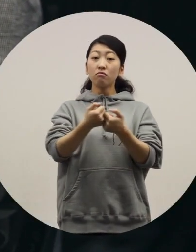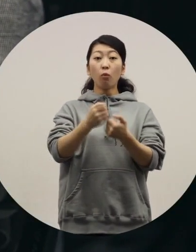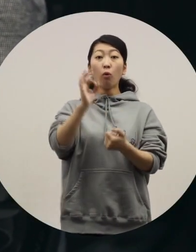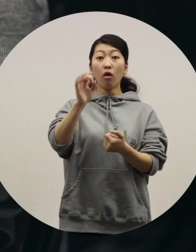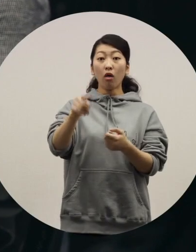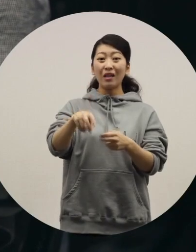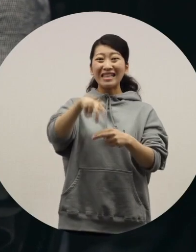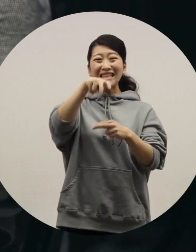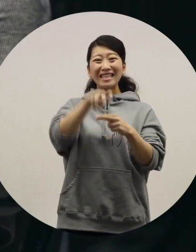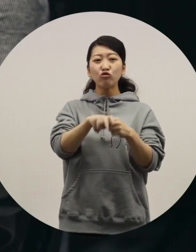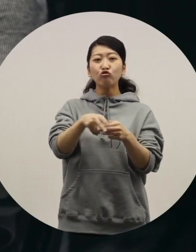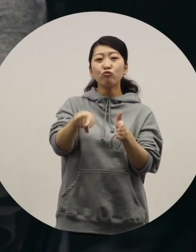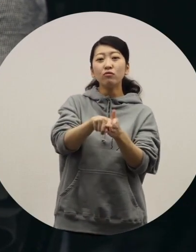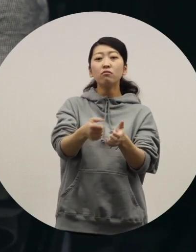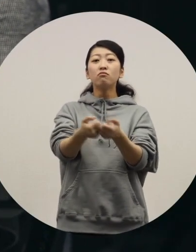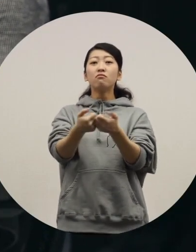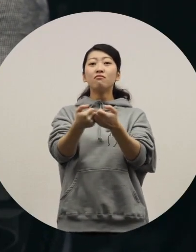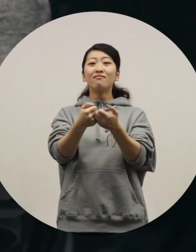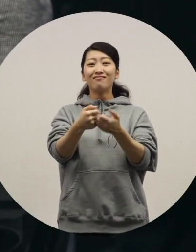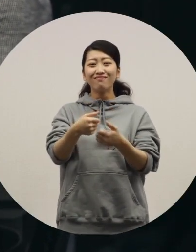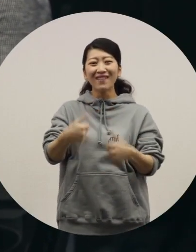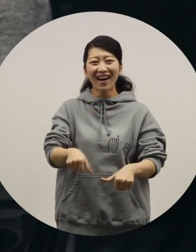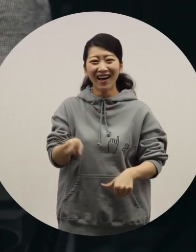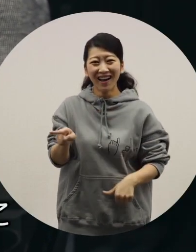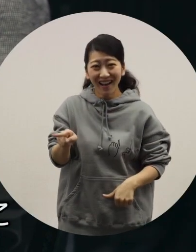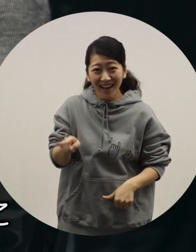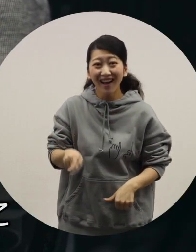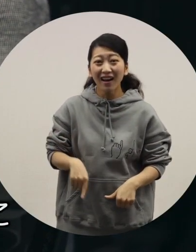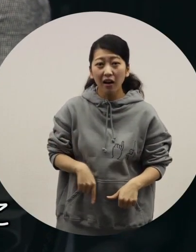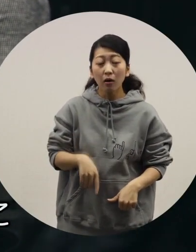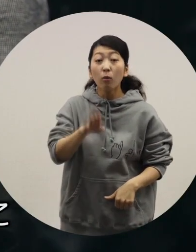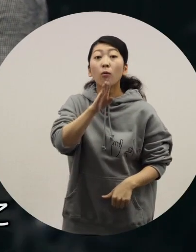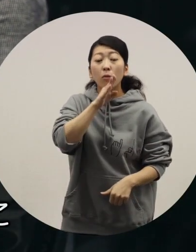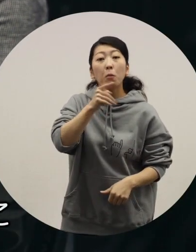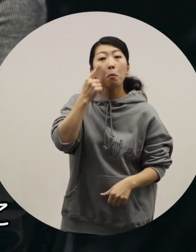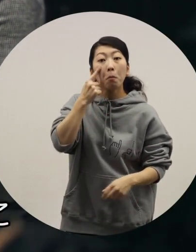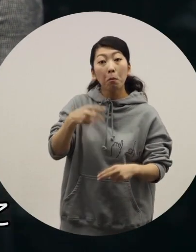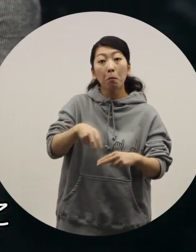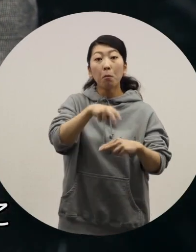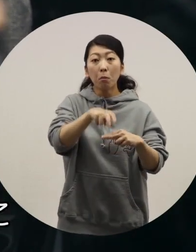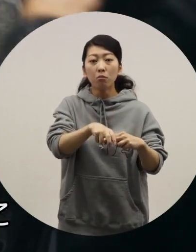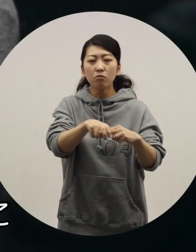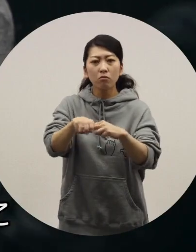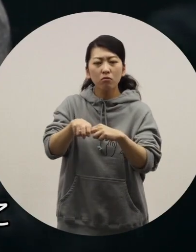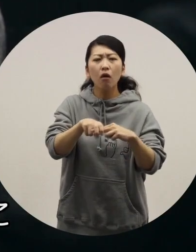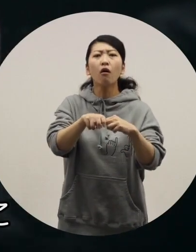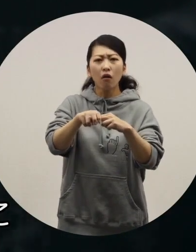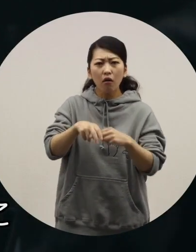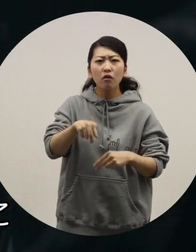[Ochiai] They're like radio-controlled cars with chairs. [Ochiai] Having experienced riding one, you may come to think of it as a chair or vehicle, right?